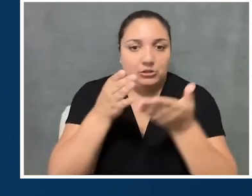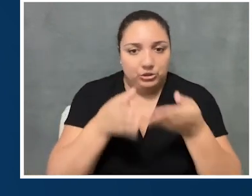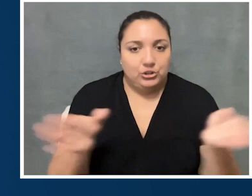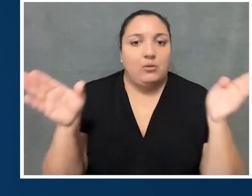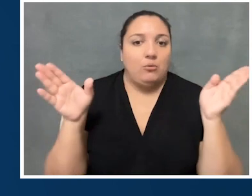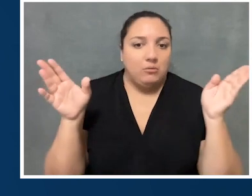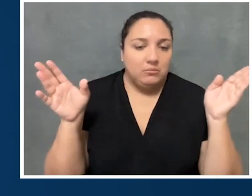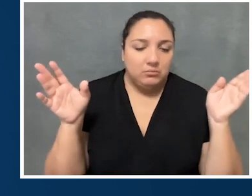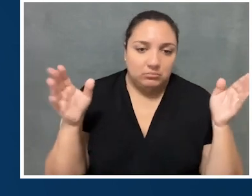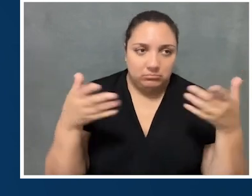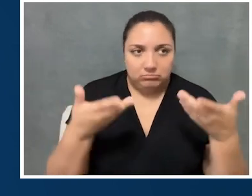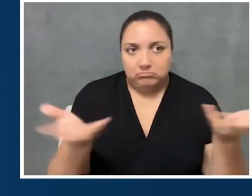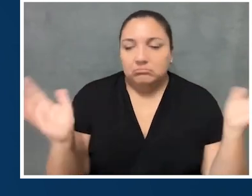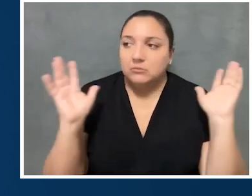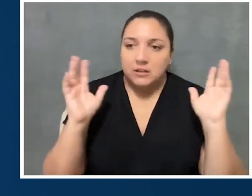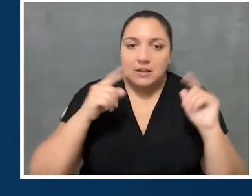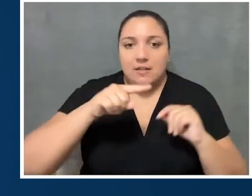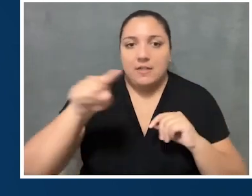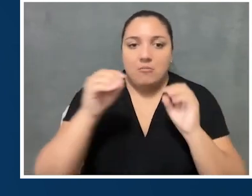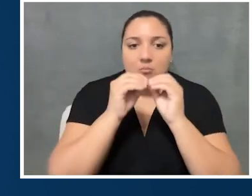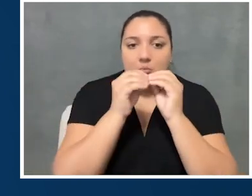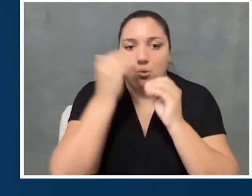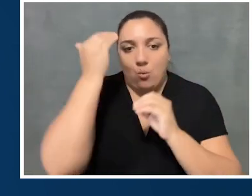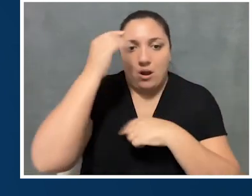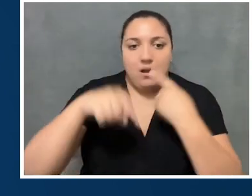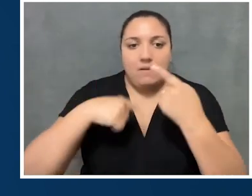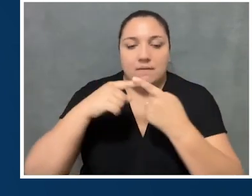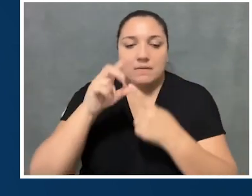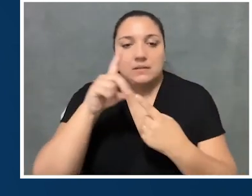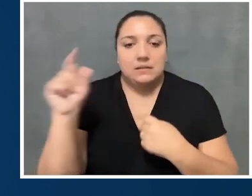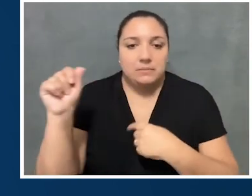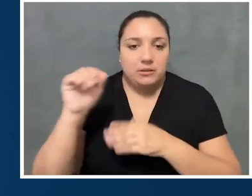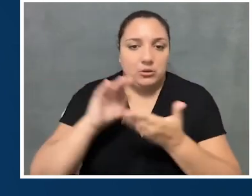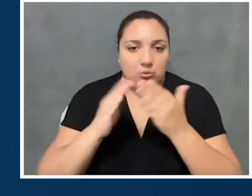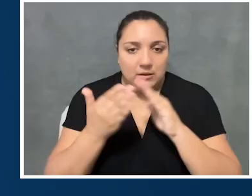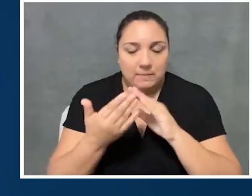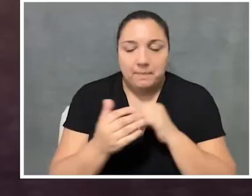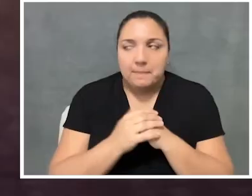the general population become more aware of the disability community.